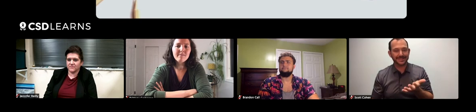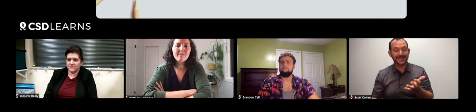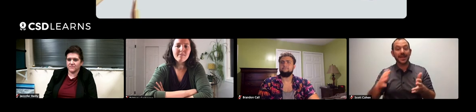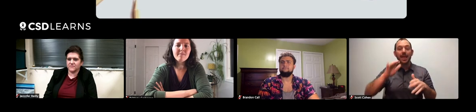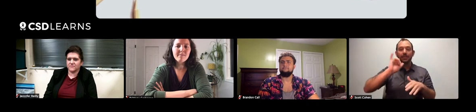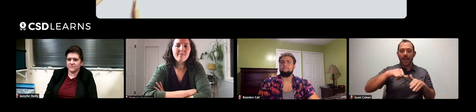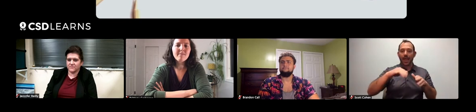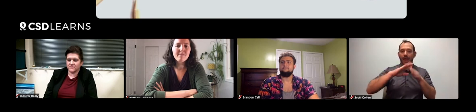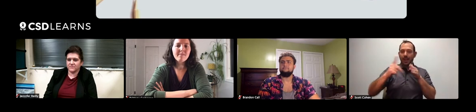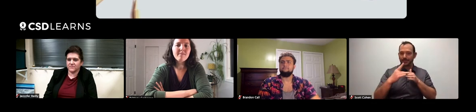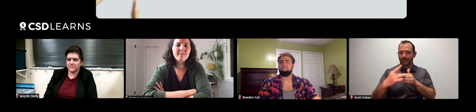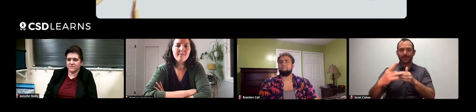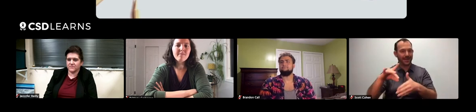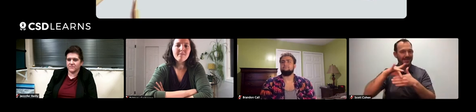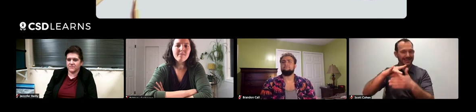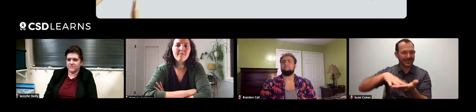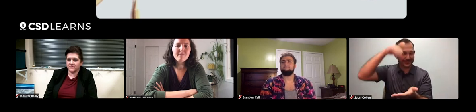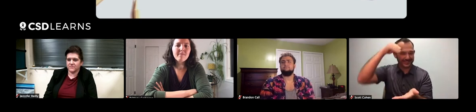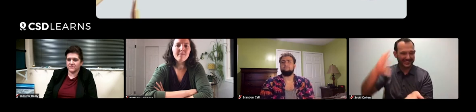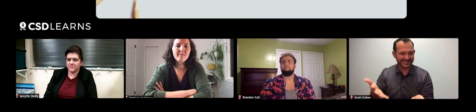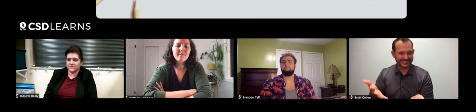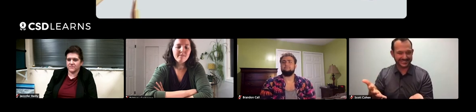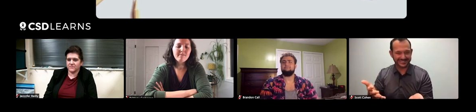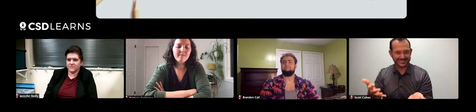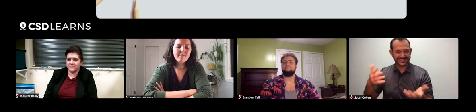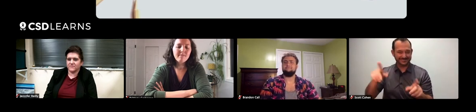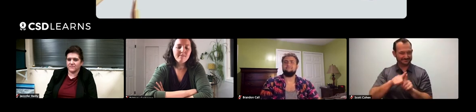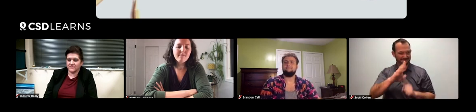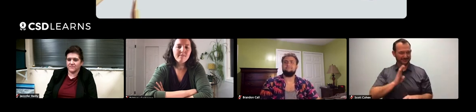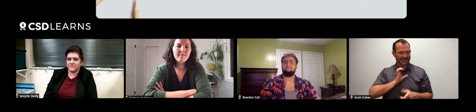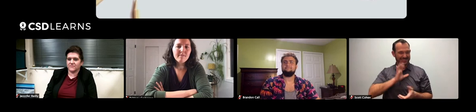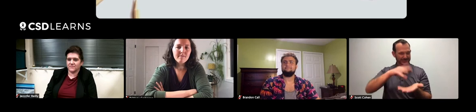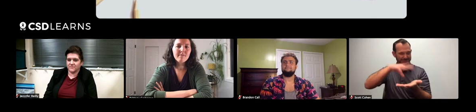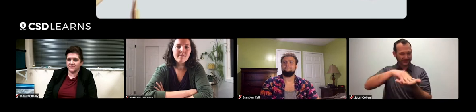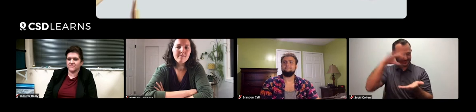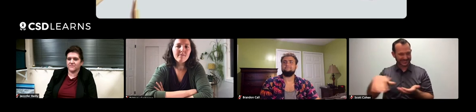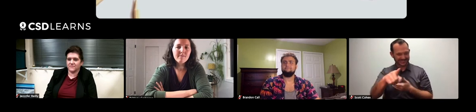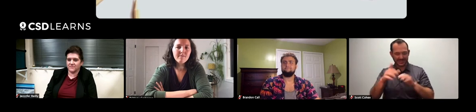through your exploration. That exploration led you to the content learning. Like what Brandon said,